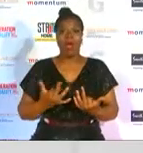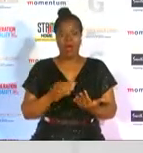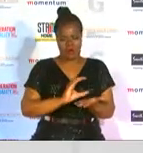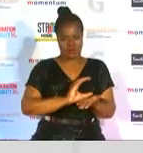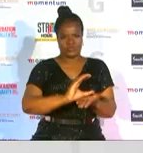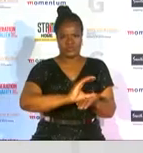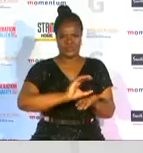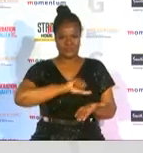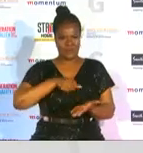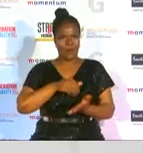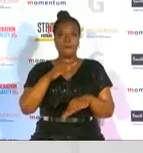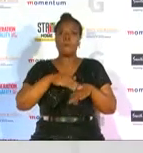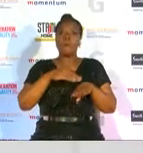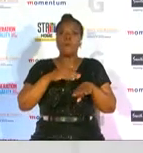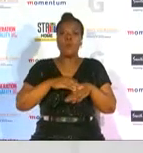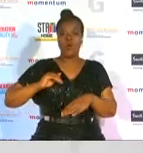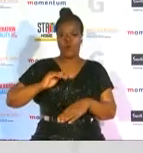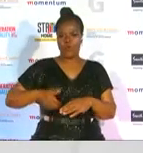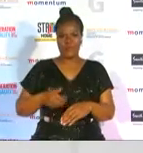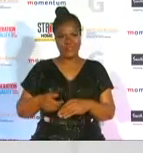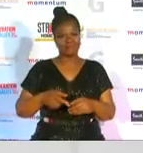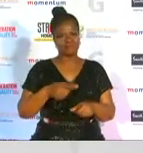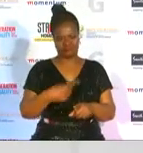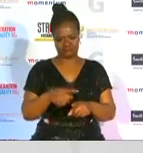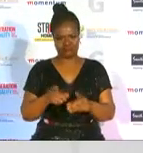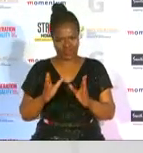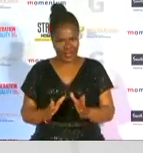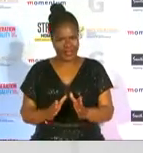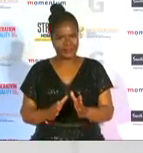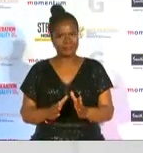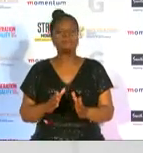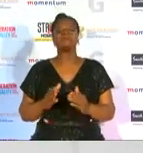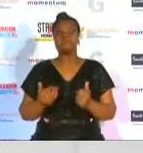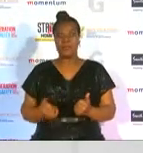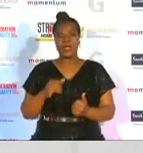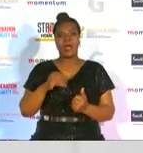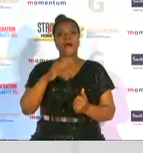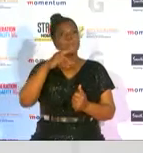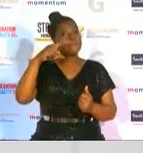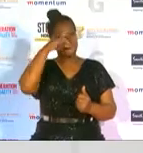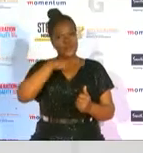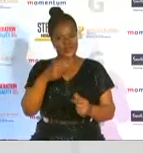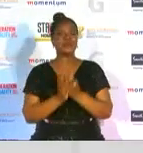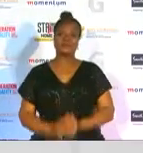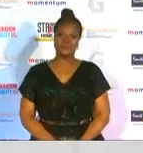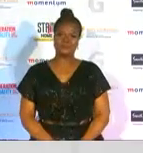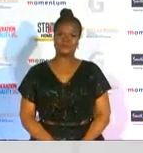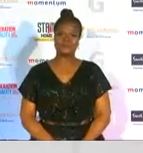women cricketers becoming contracted as professional as professional players on a global field